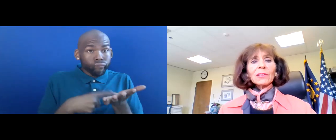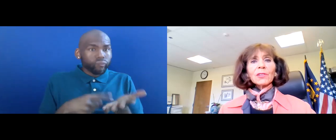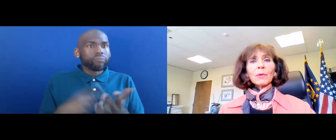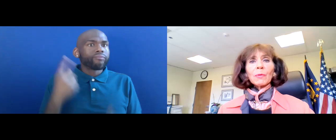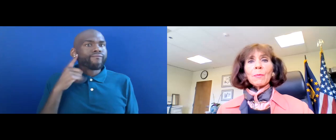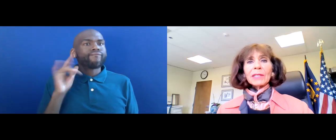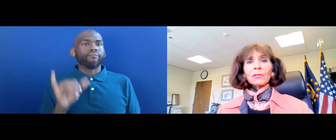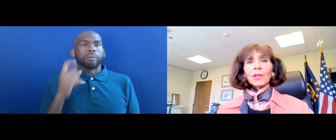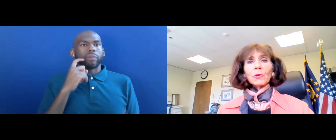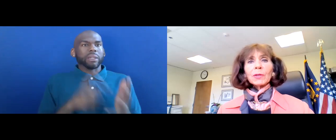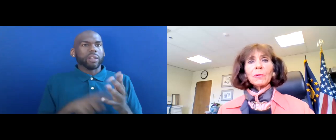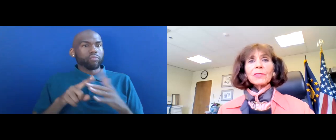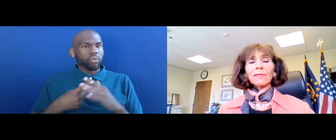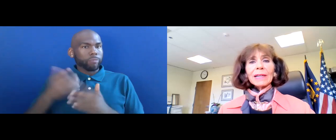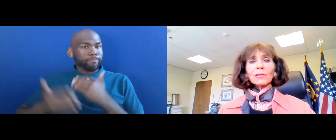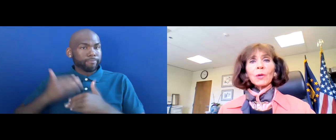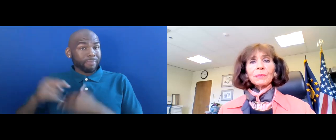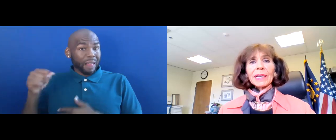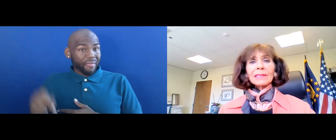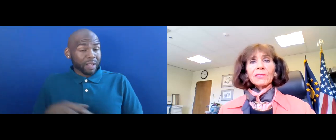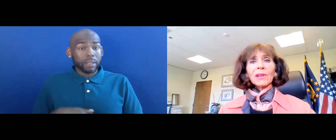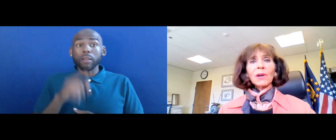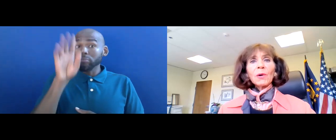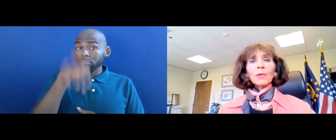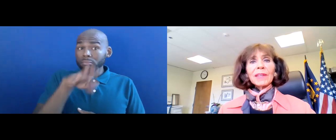AND ALSO A REMINDER THAT YOU CAN ALWAYS FILE COMPLAINT WITH